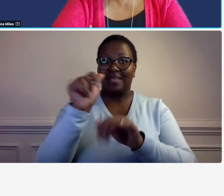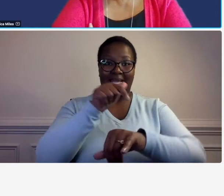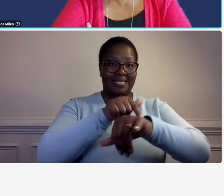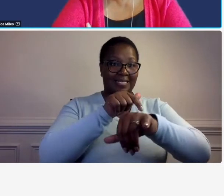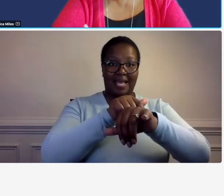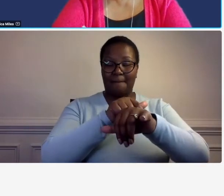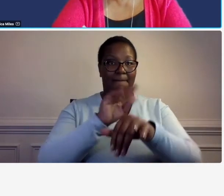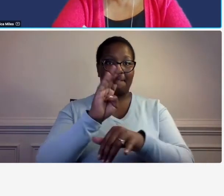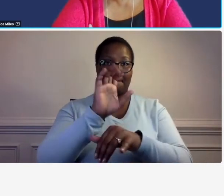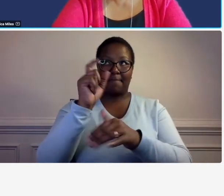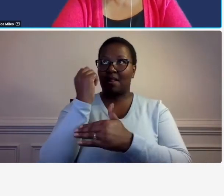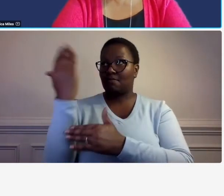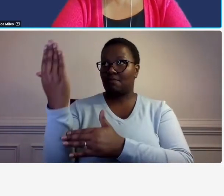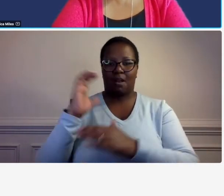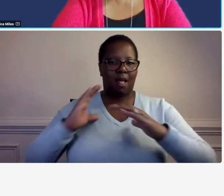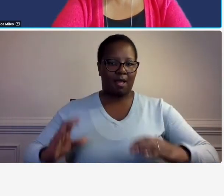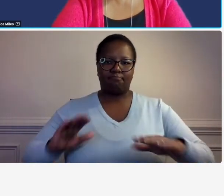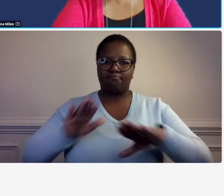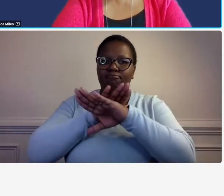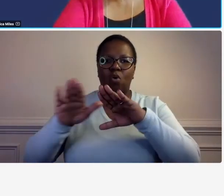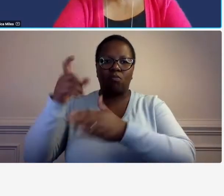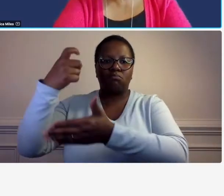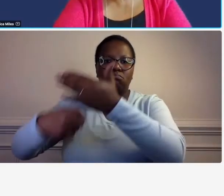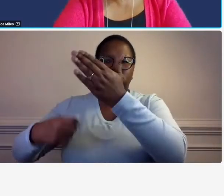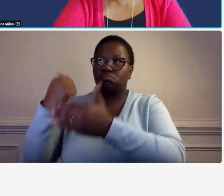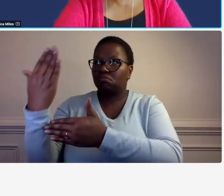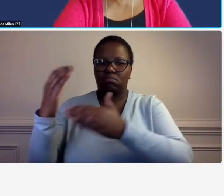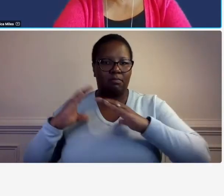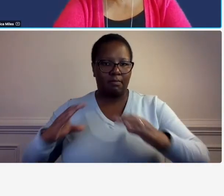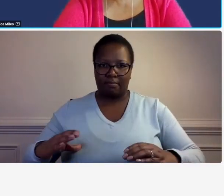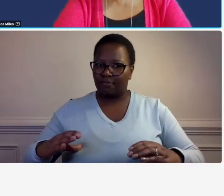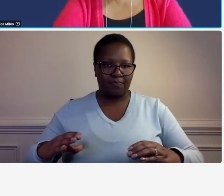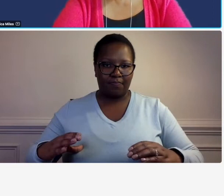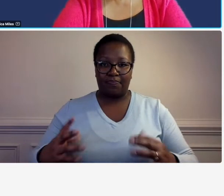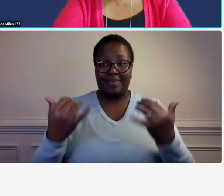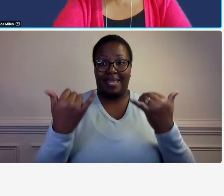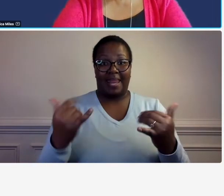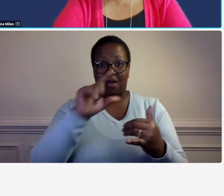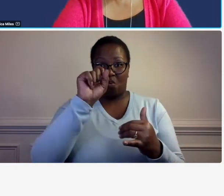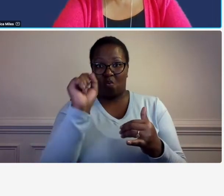correcting your own mistake so here is the question now for the chat should the employee